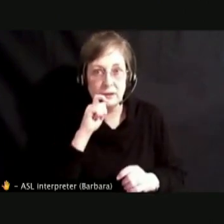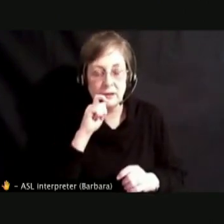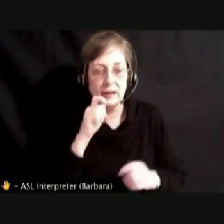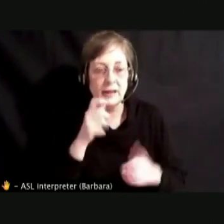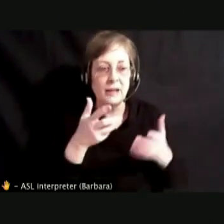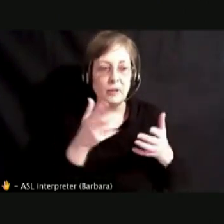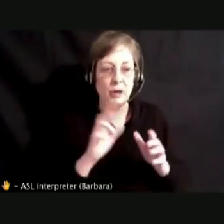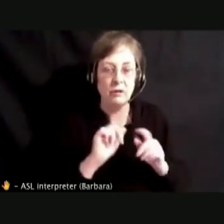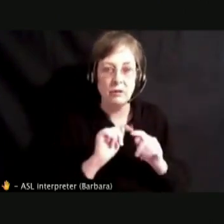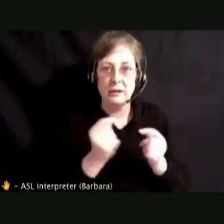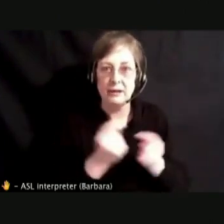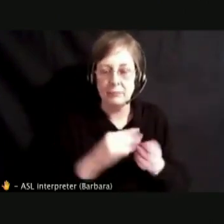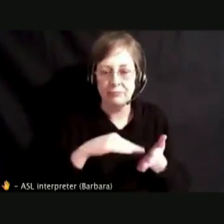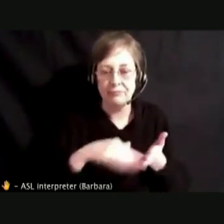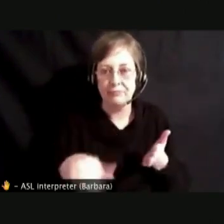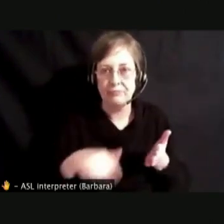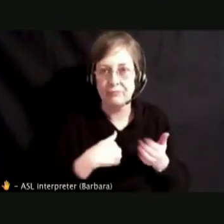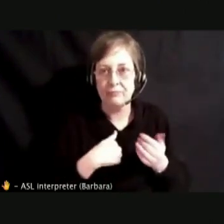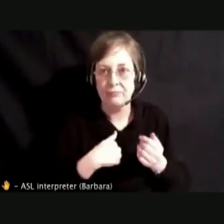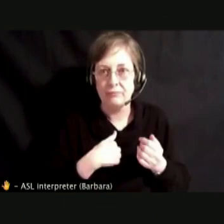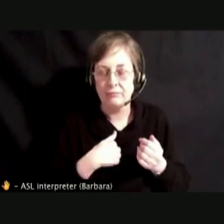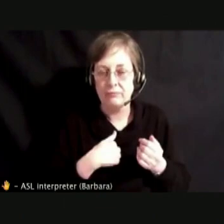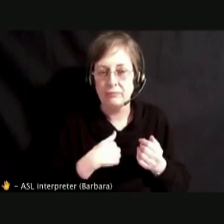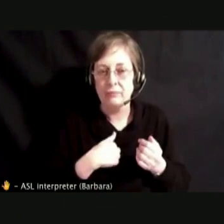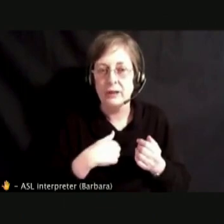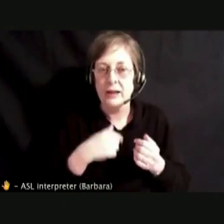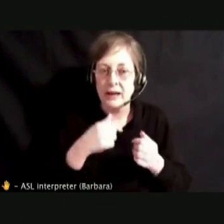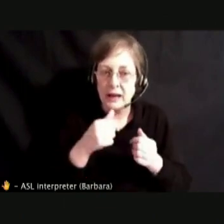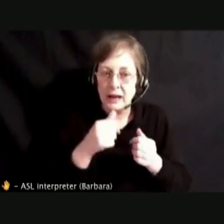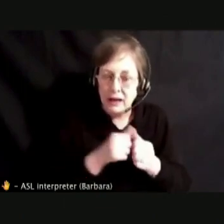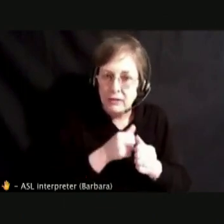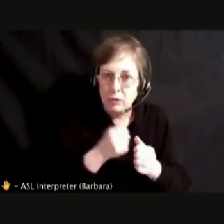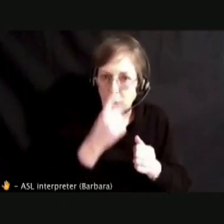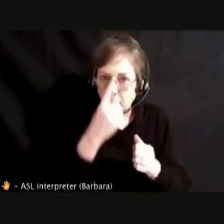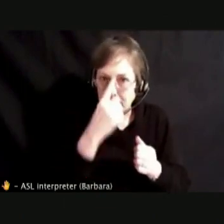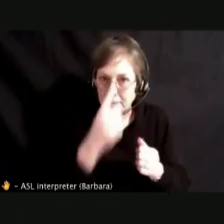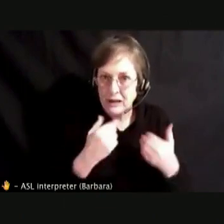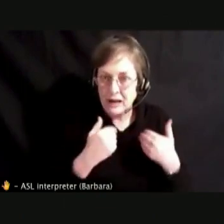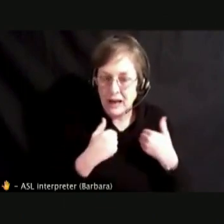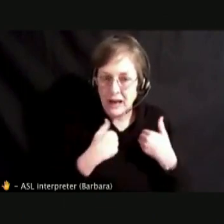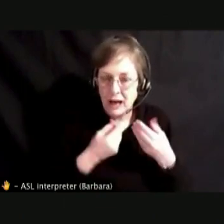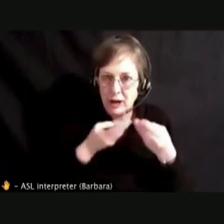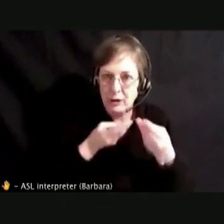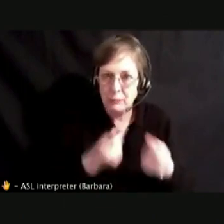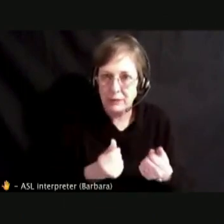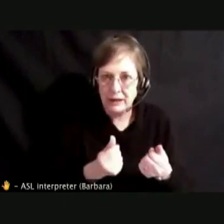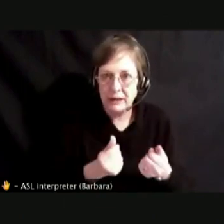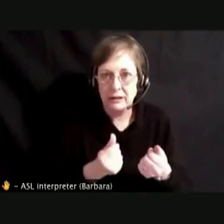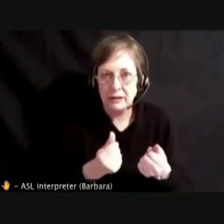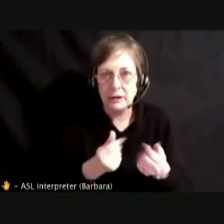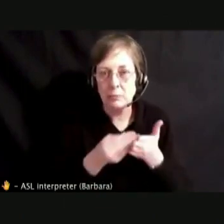EVERY LAST PENNY I HAD WAS SPENT FUELING MY ADDICTION BOARD I STARTED HAVING TROUBLE FALLING ASLEEP.